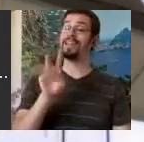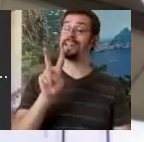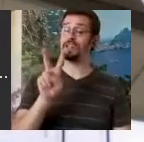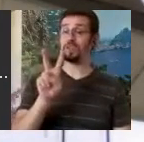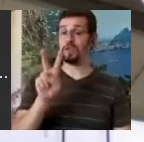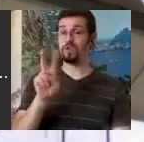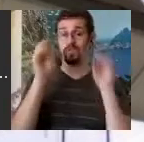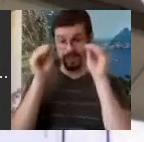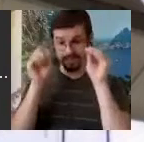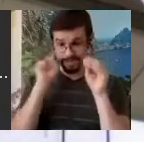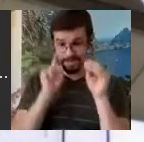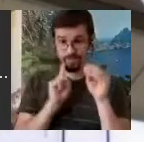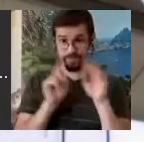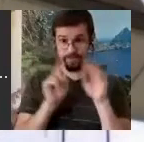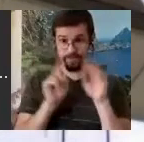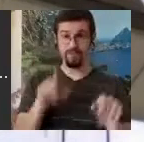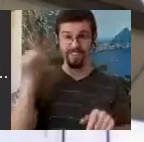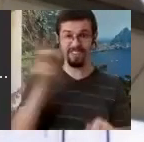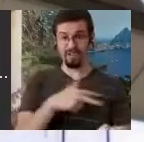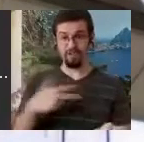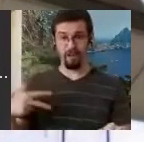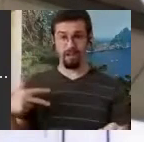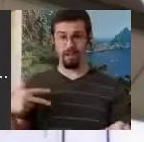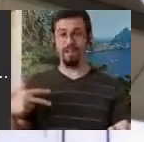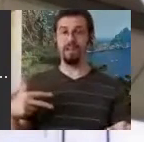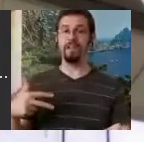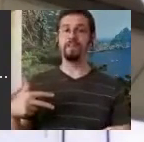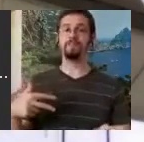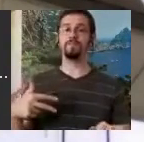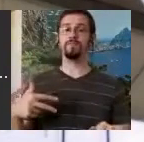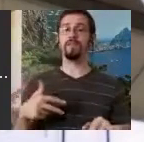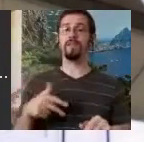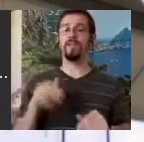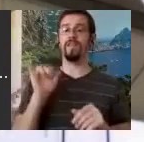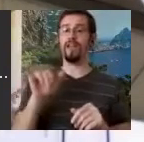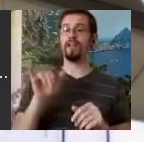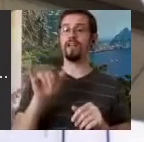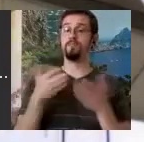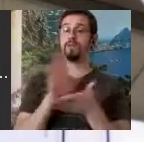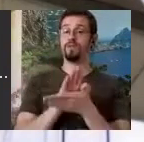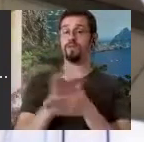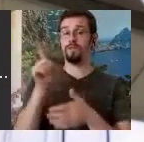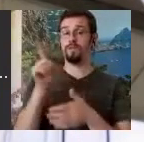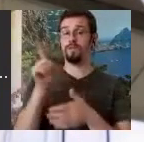Denmark and it became part of the school system in Denmark, the